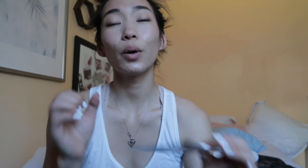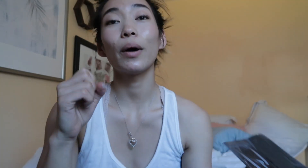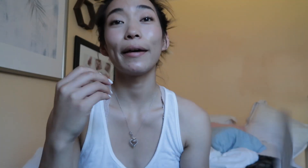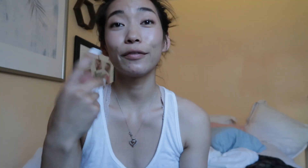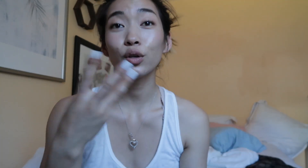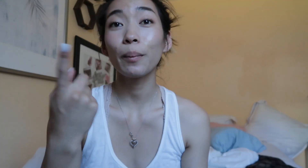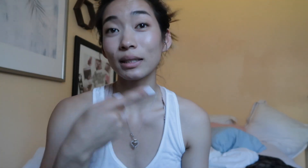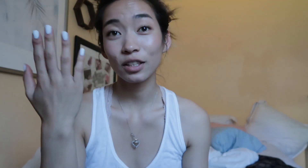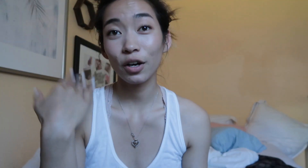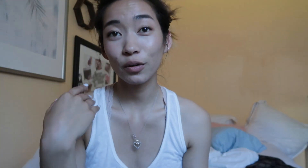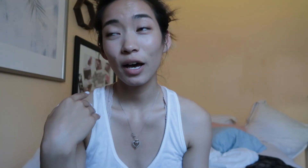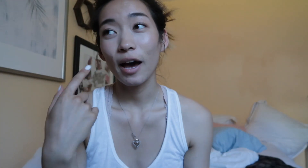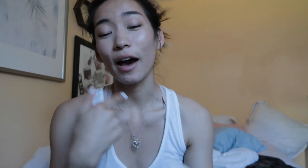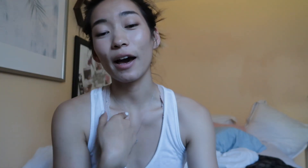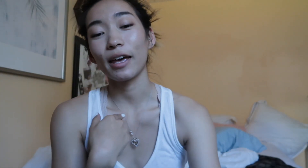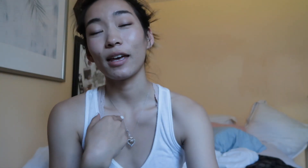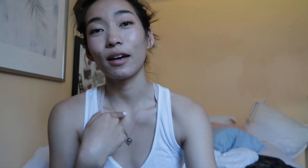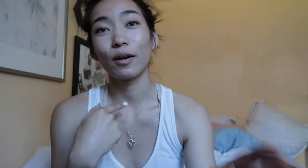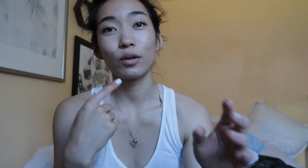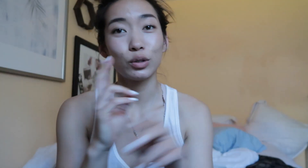So a few months ago I used